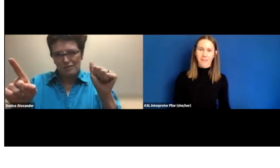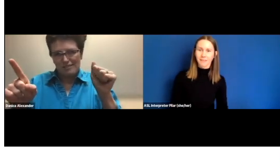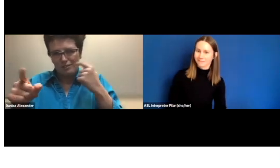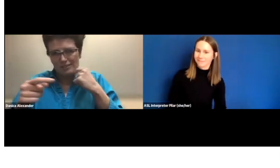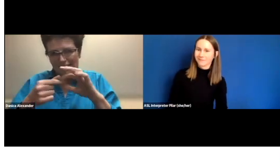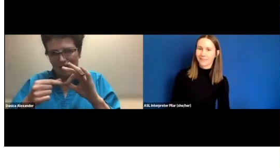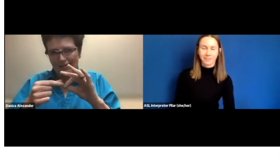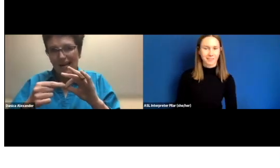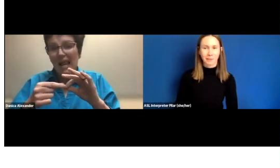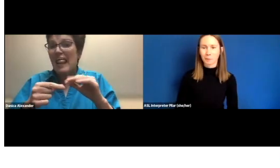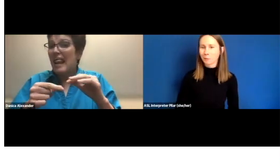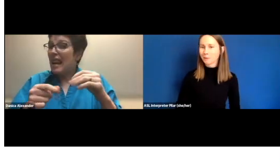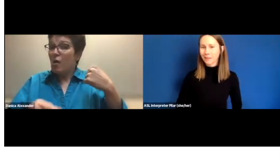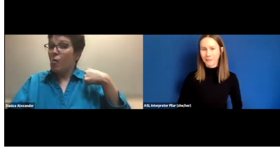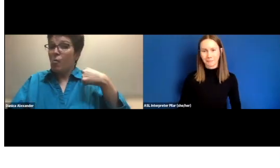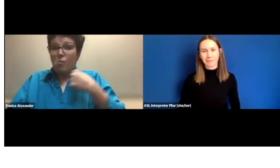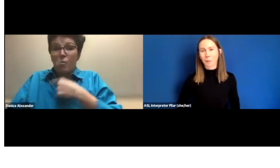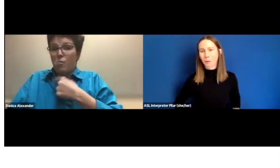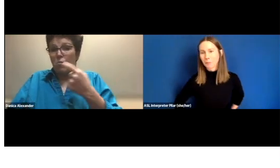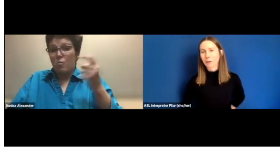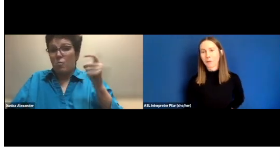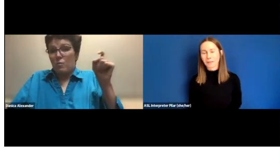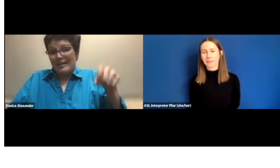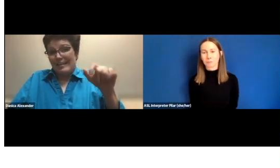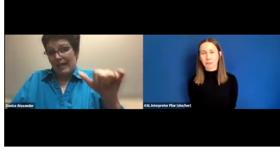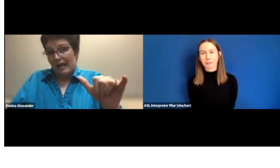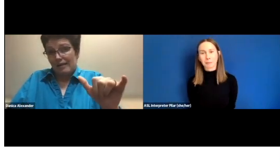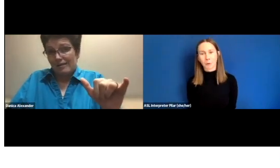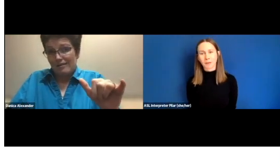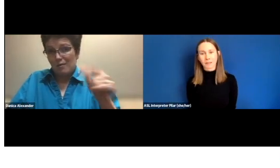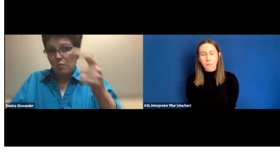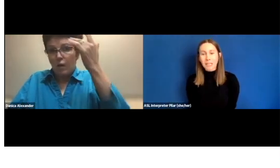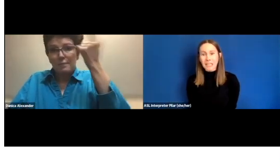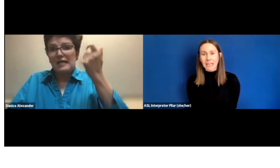Yeah, just like what Rosa said, that word of mouth is really important and we need